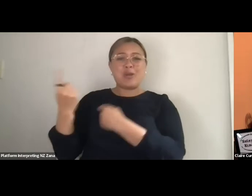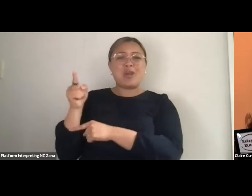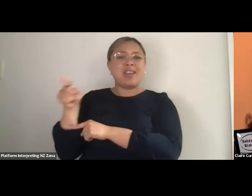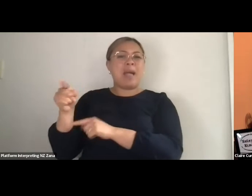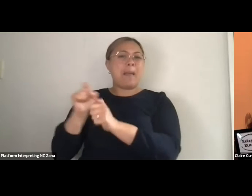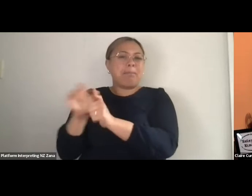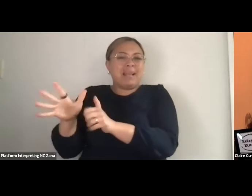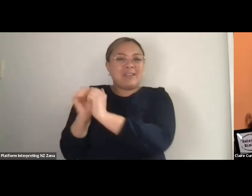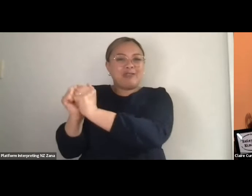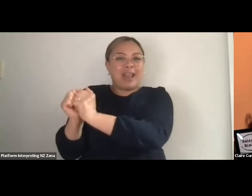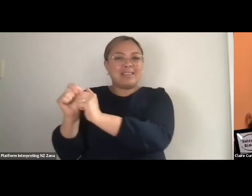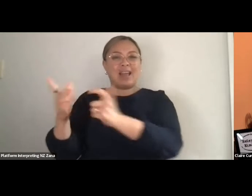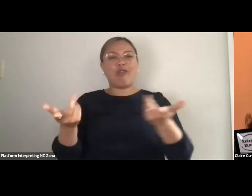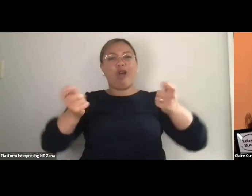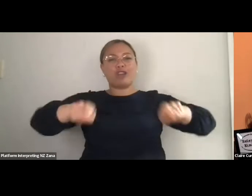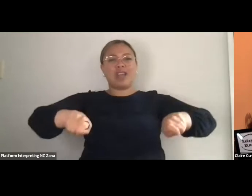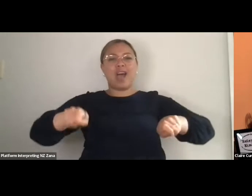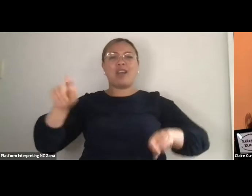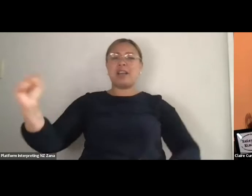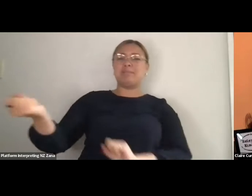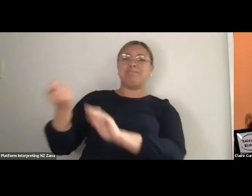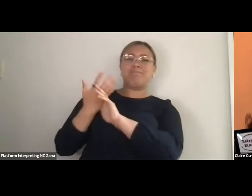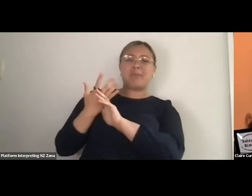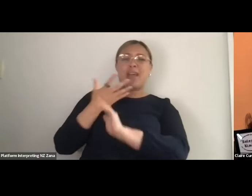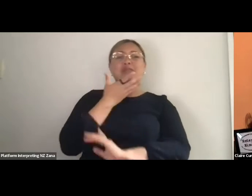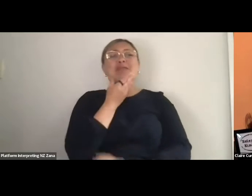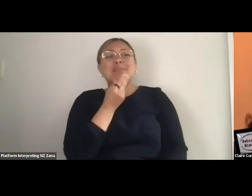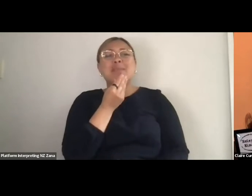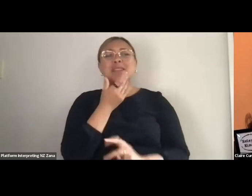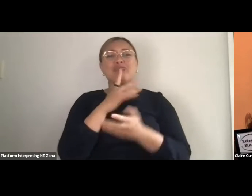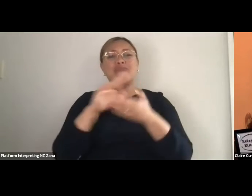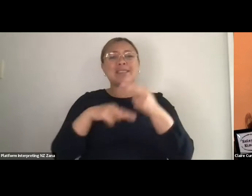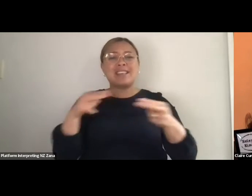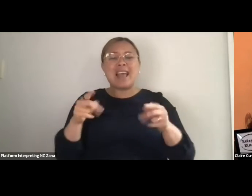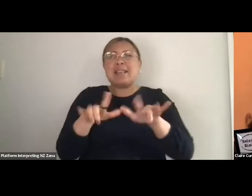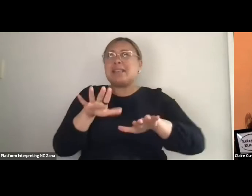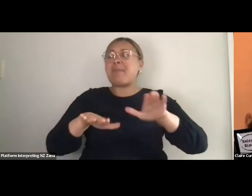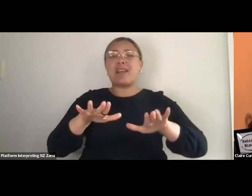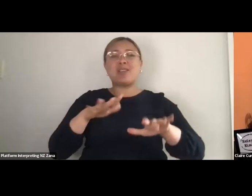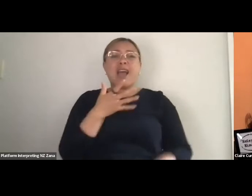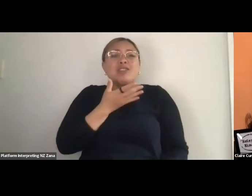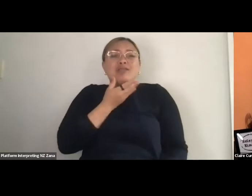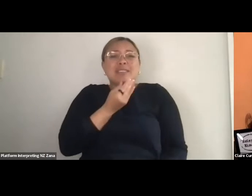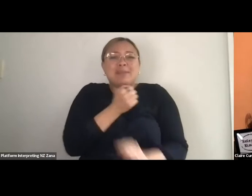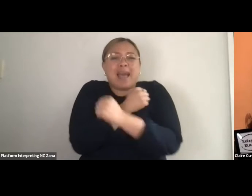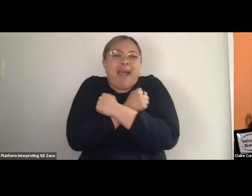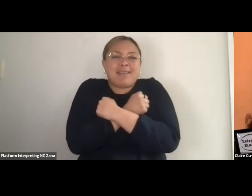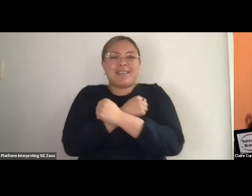a Christmas present so it was almost like getting a Christmas hug. My bright blue jumper and jeans,